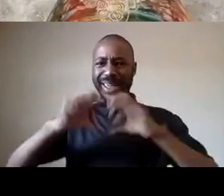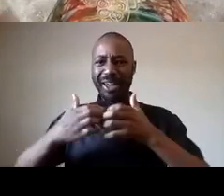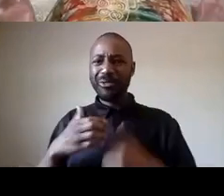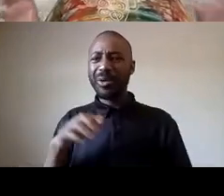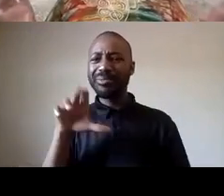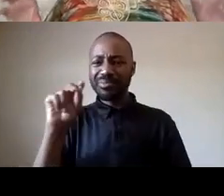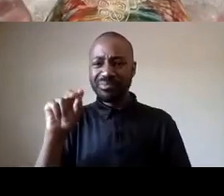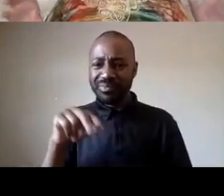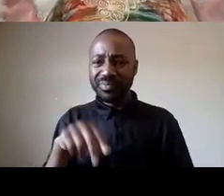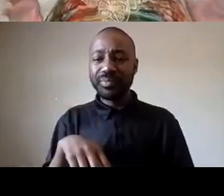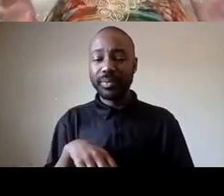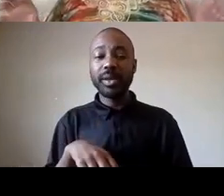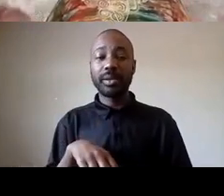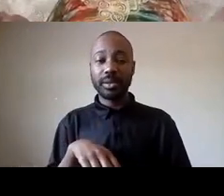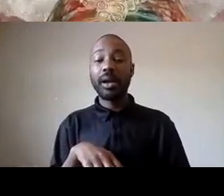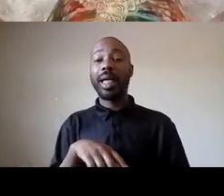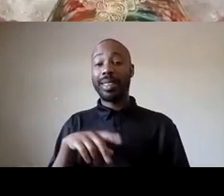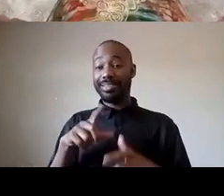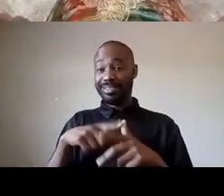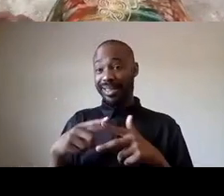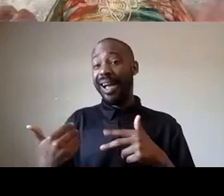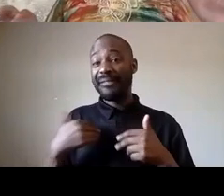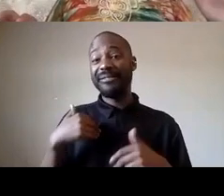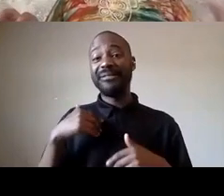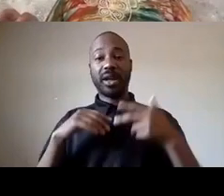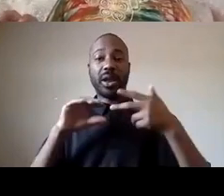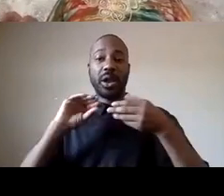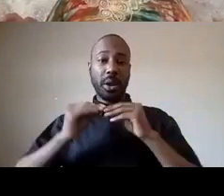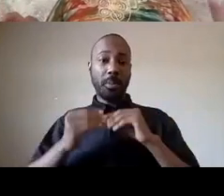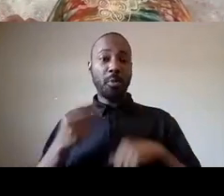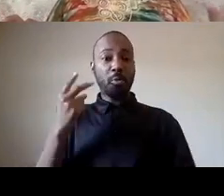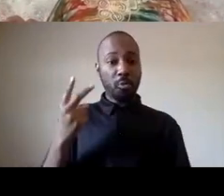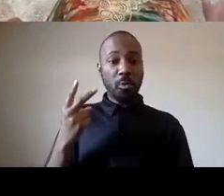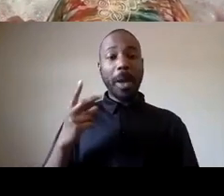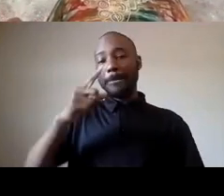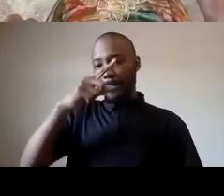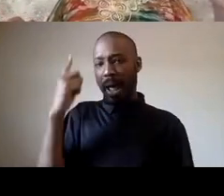is guiding principle number two that black people don't just have a right to